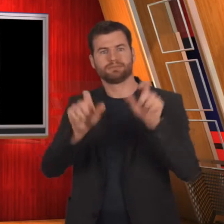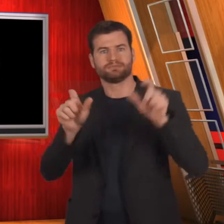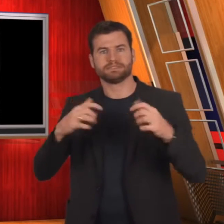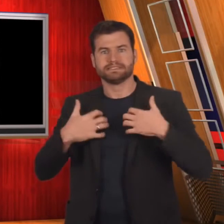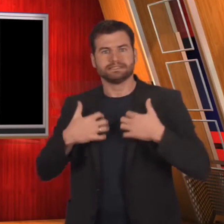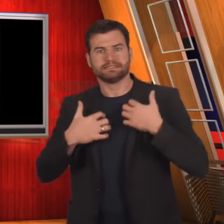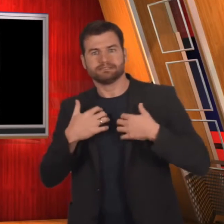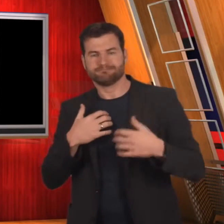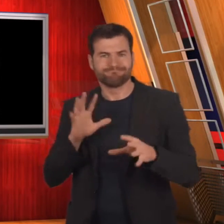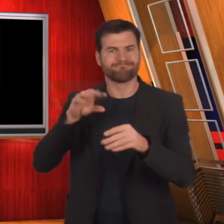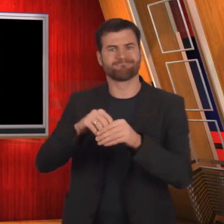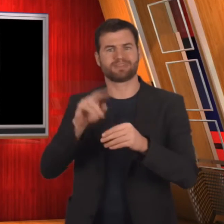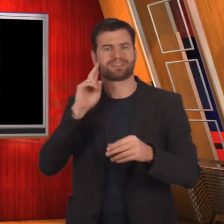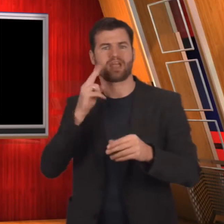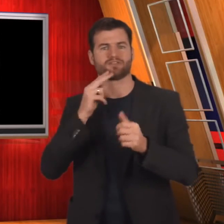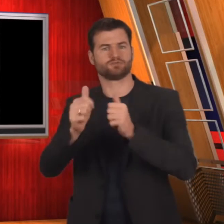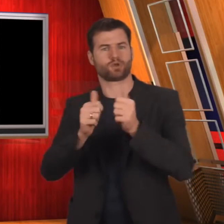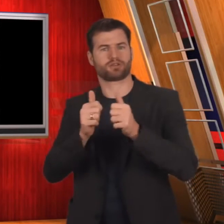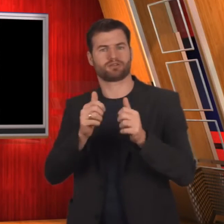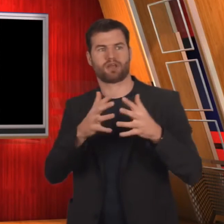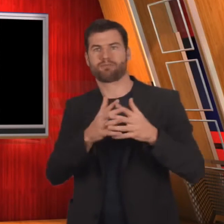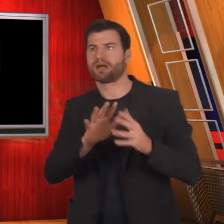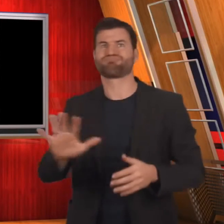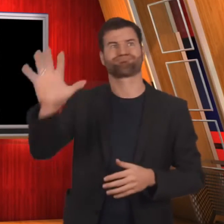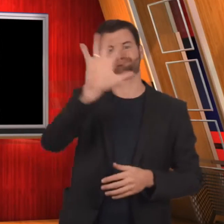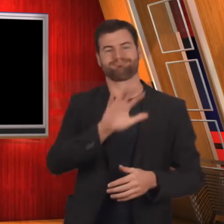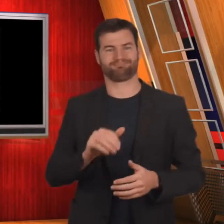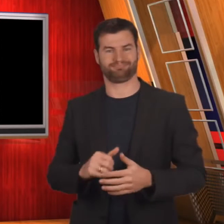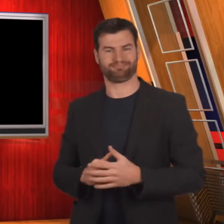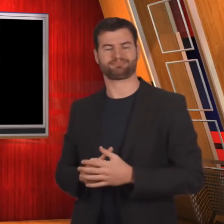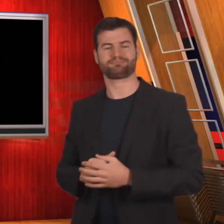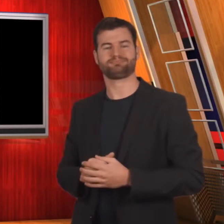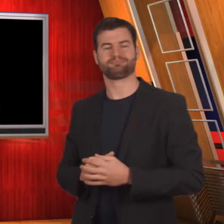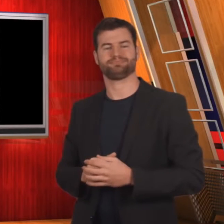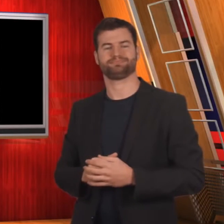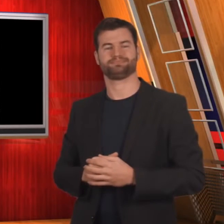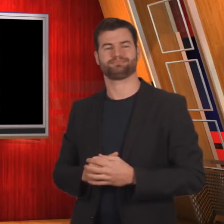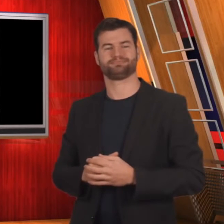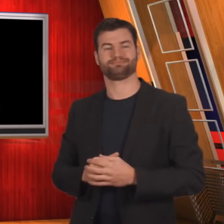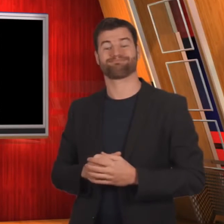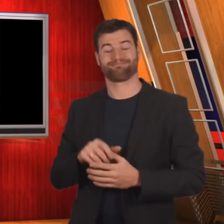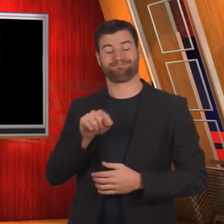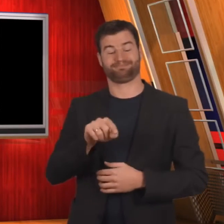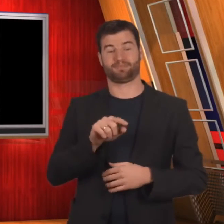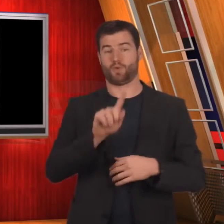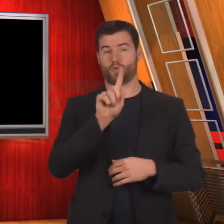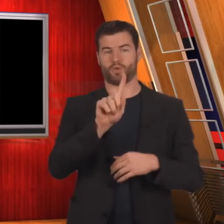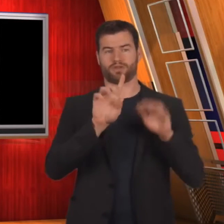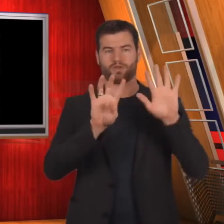Deaf Sports across America.